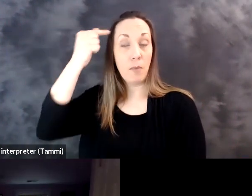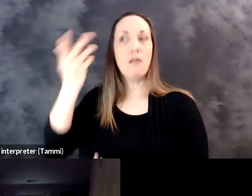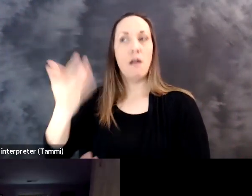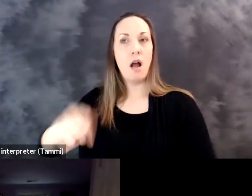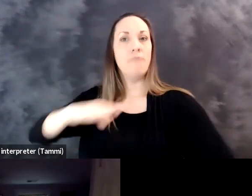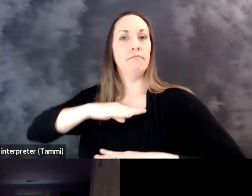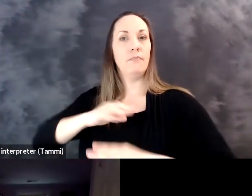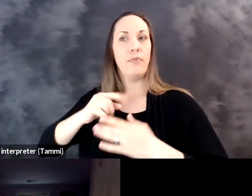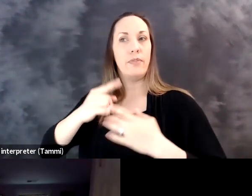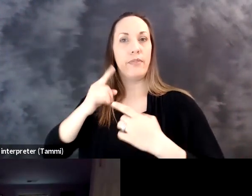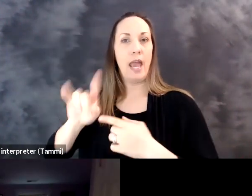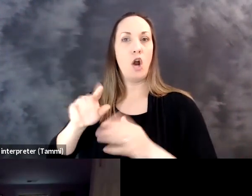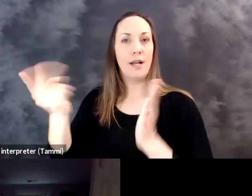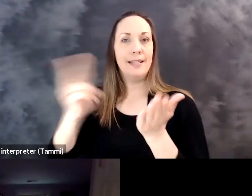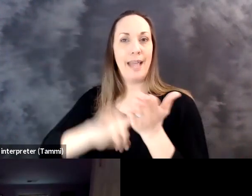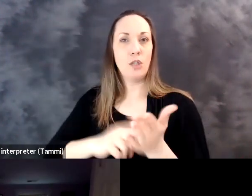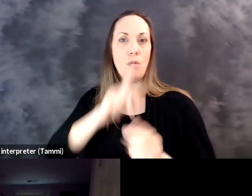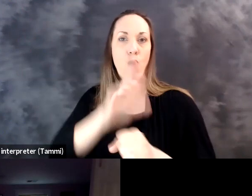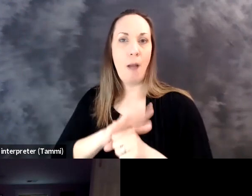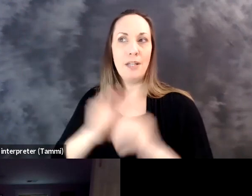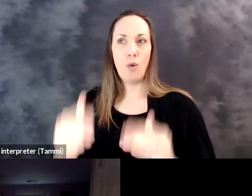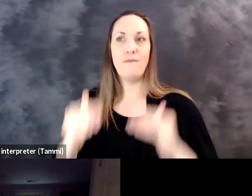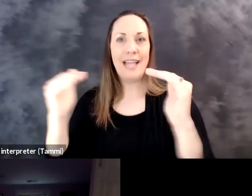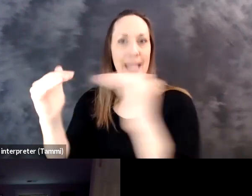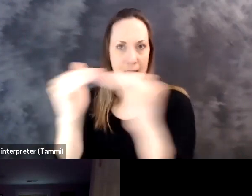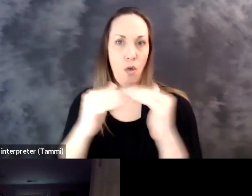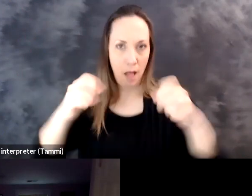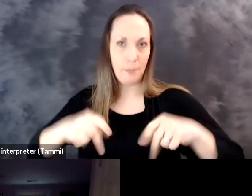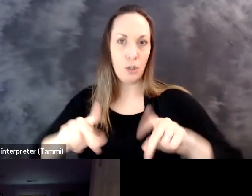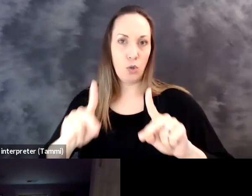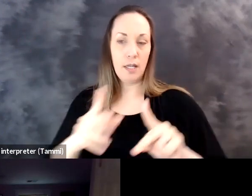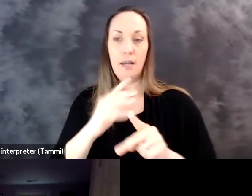companies who do business with the federal government satisfy their contractual promise to advance equal